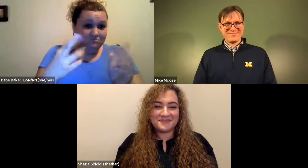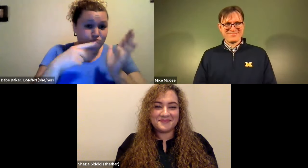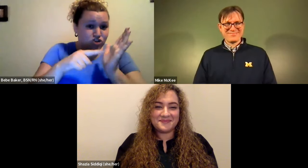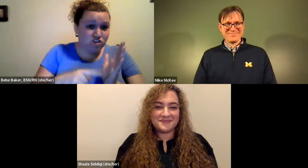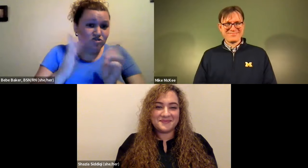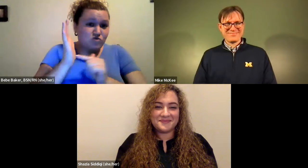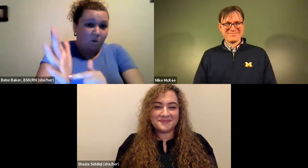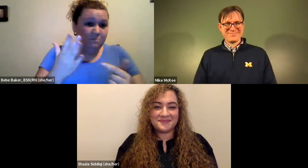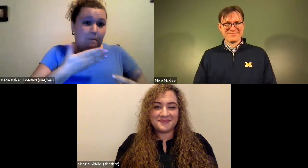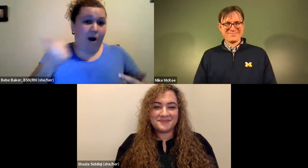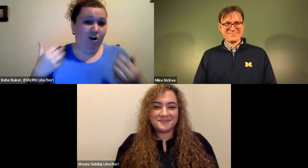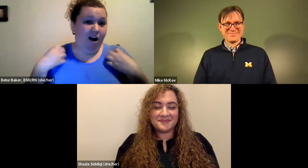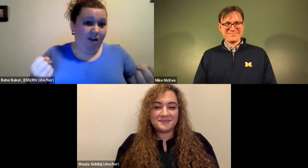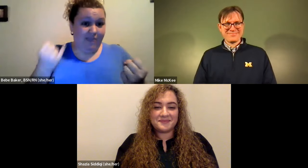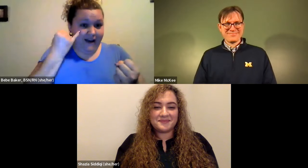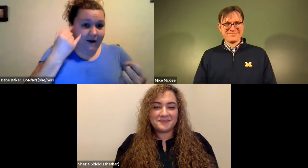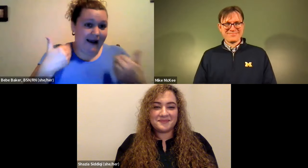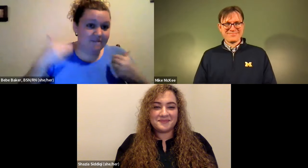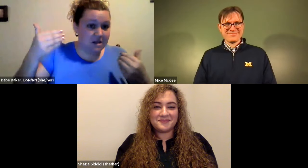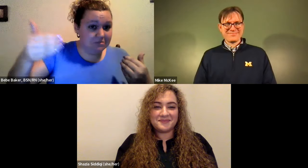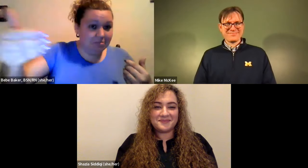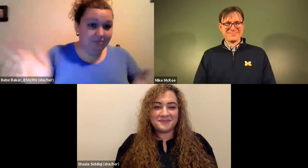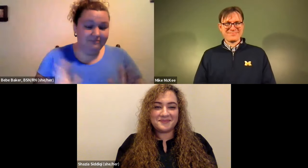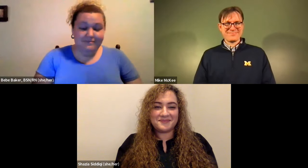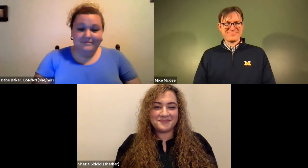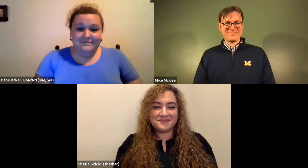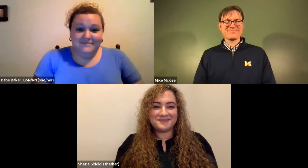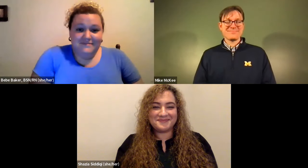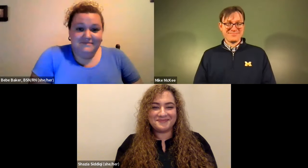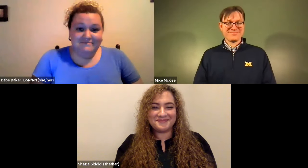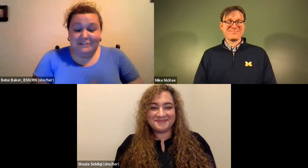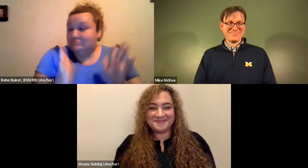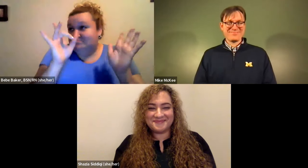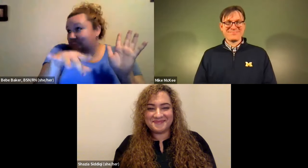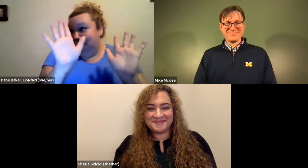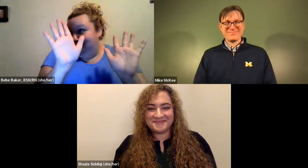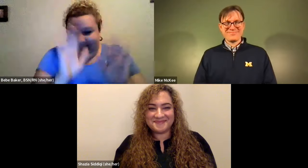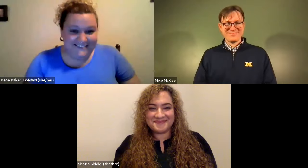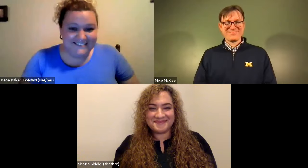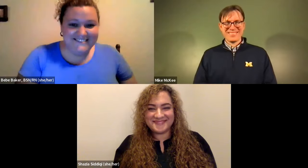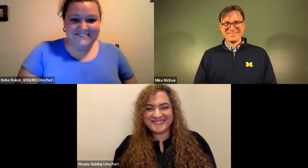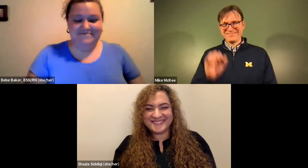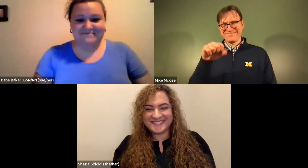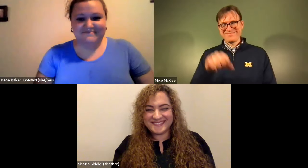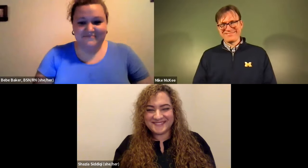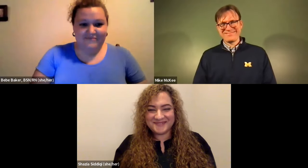Cristine Saunders: So it does there's research that shows you have better health if you have sex on a regular basis, so just throwing that out there.